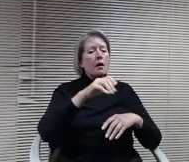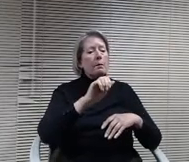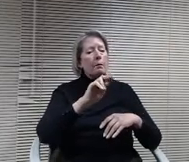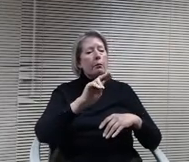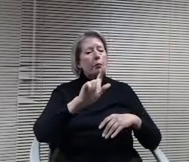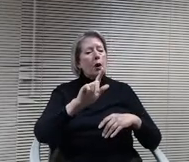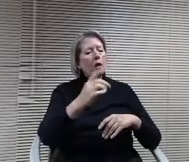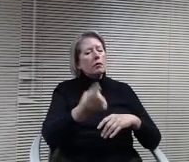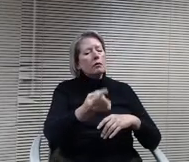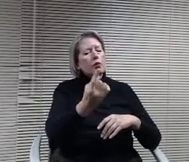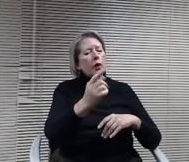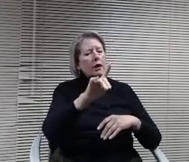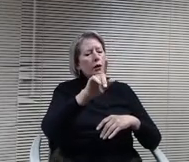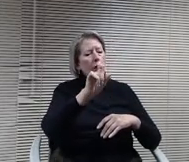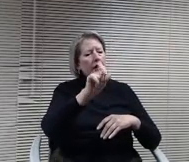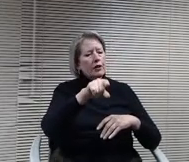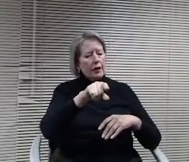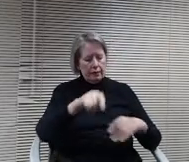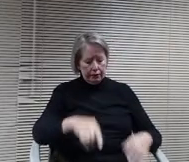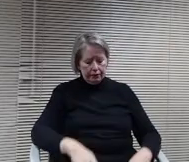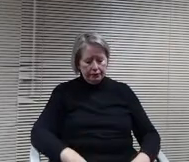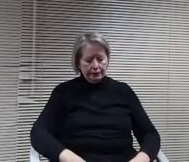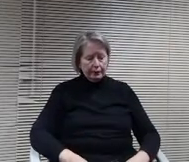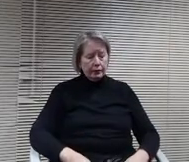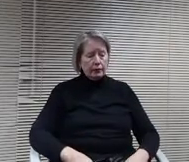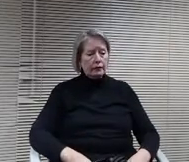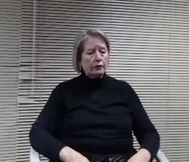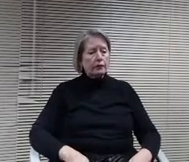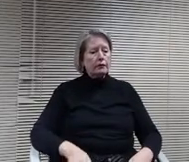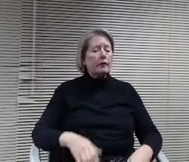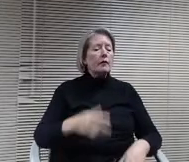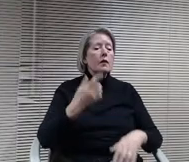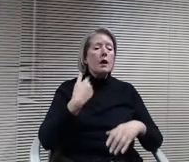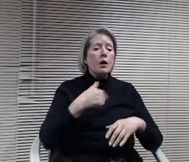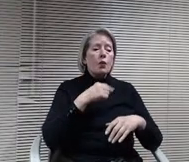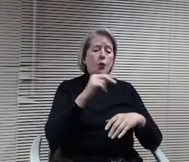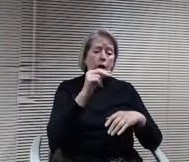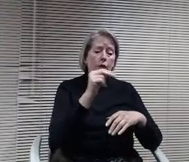And not just be one, but when we look at this obviously acquiring